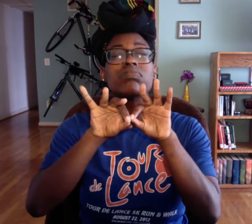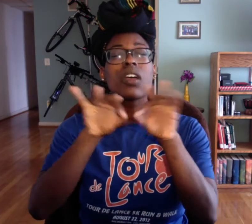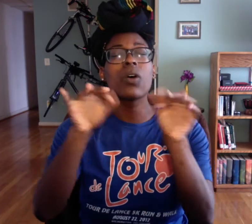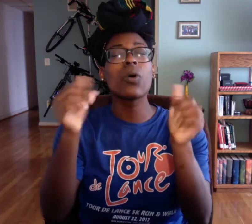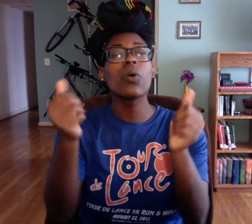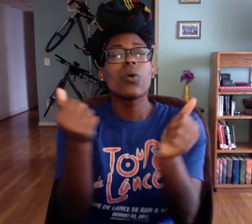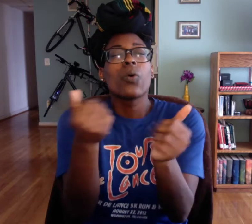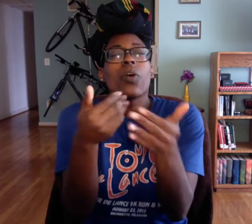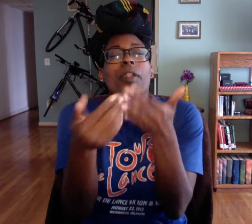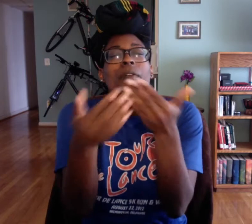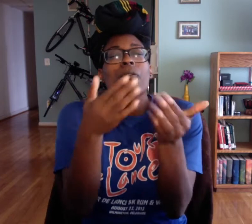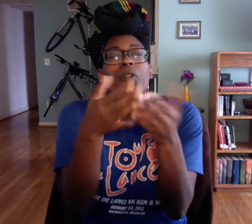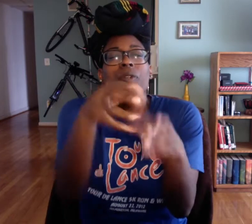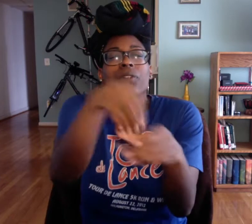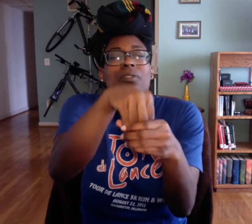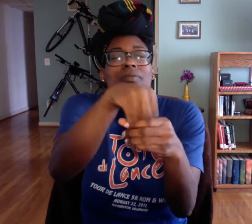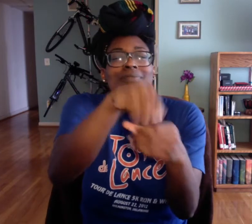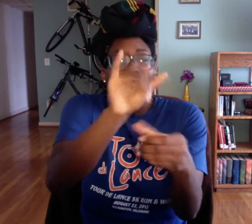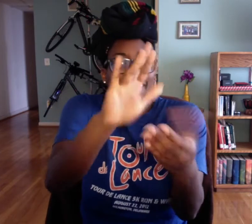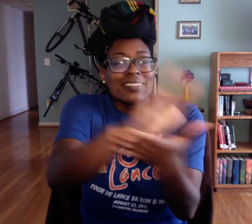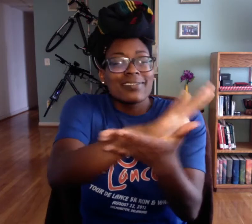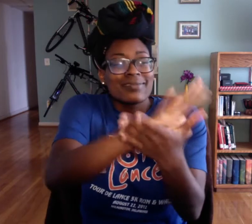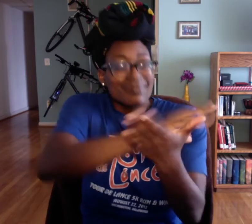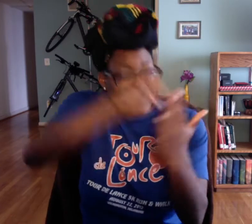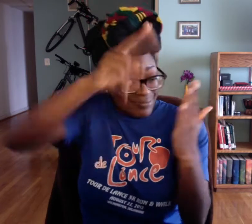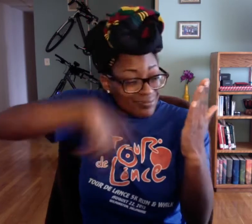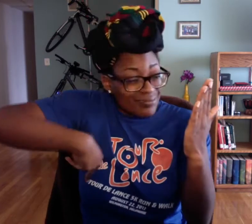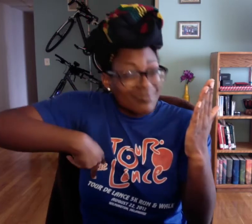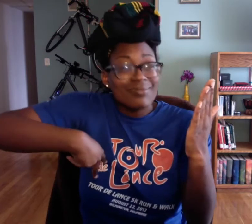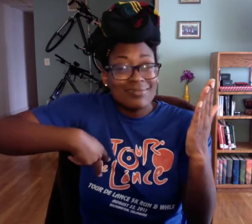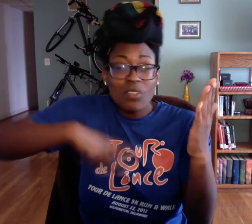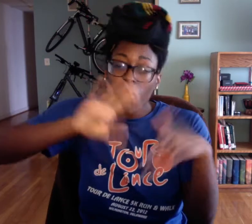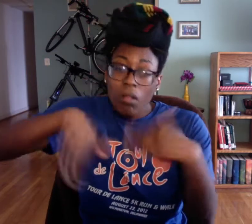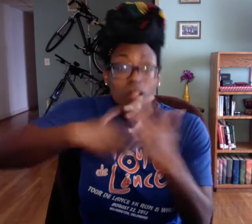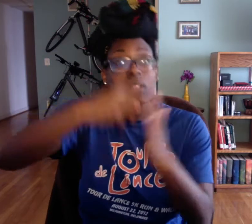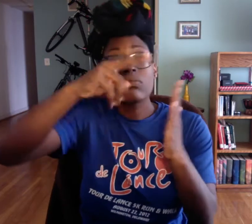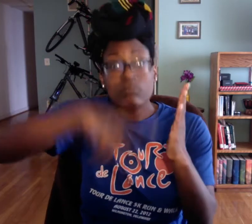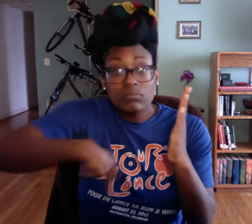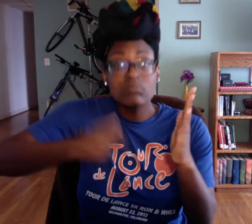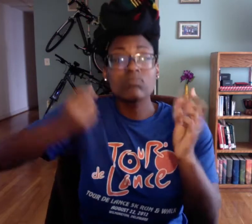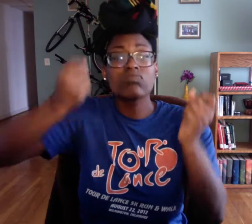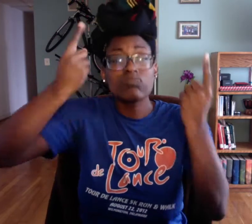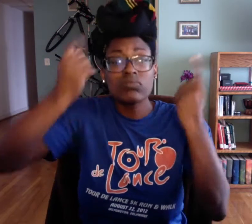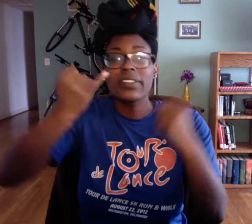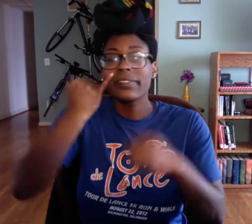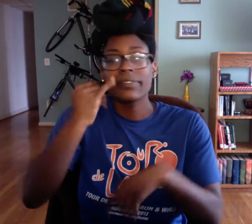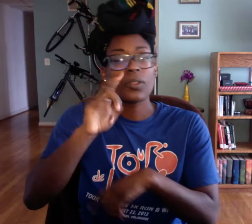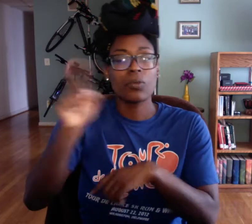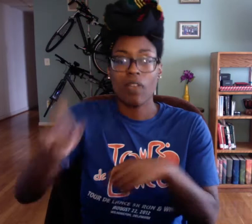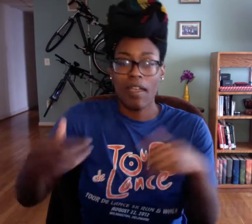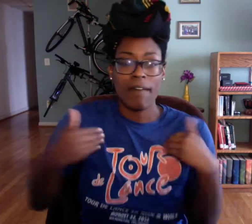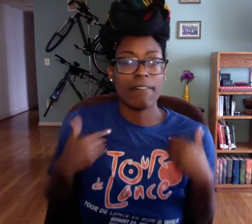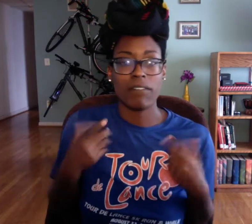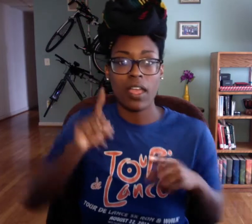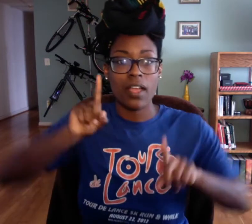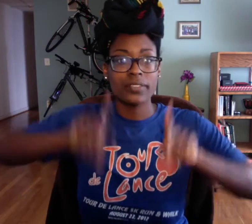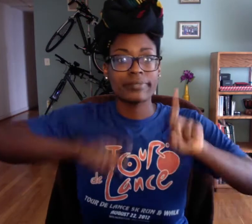that the syllabus is stupid important. I have to make sure that I read everything on the syllabus that I don't have any questions,